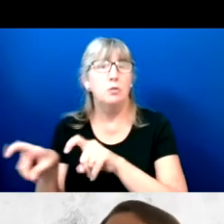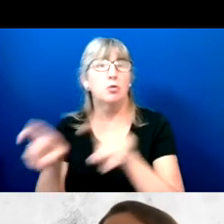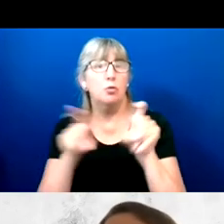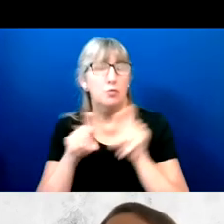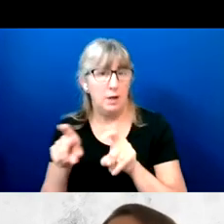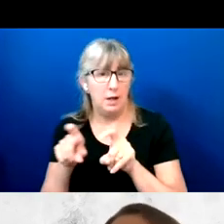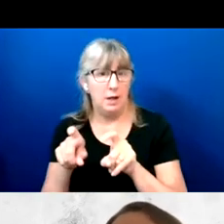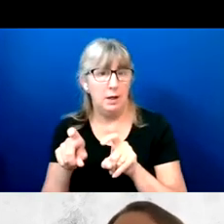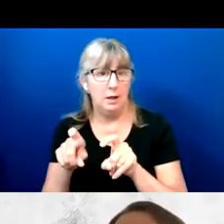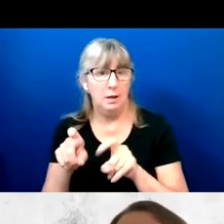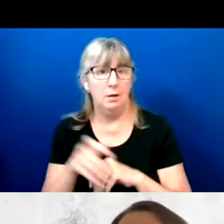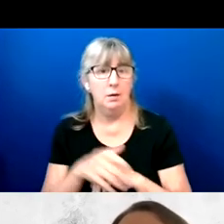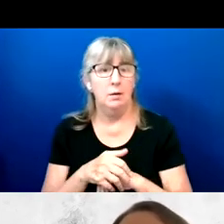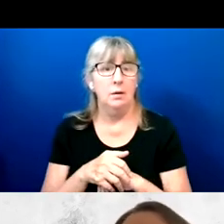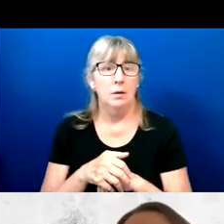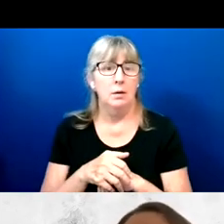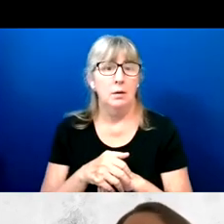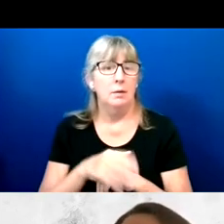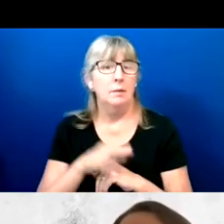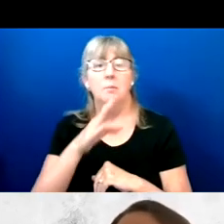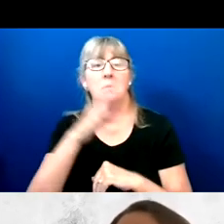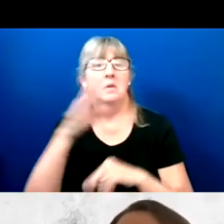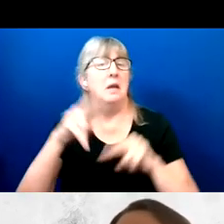never dropped below 50%.